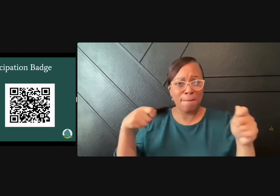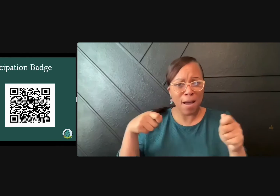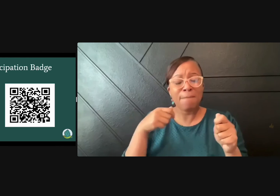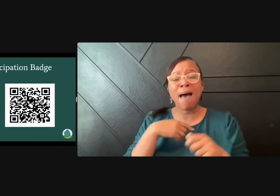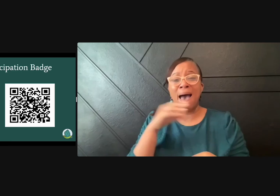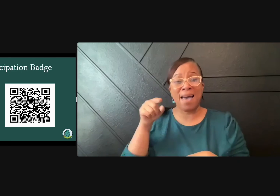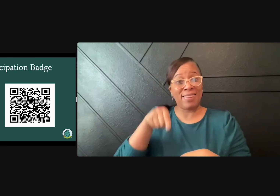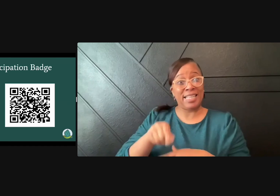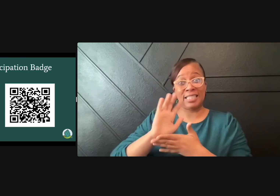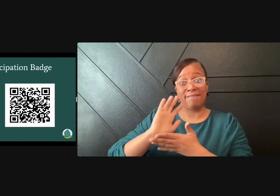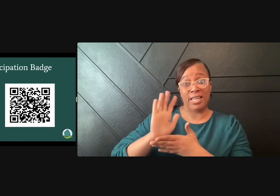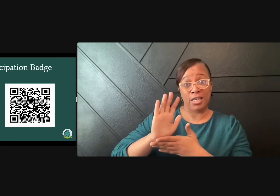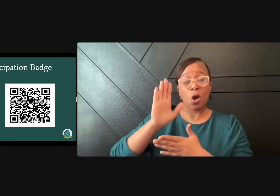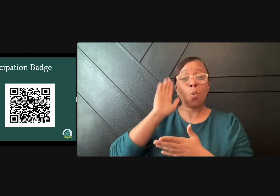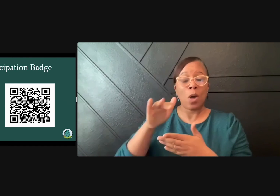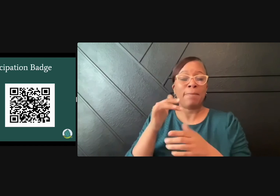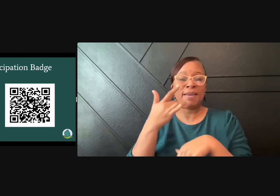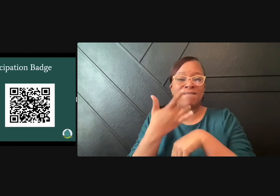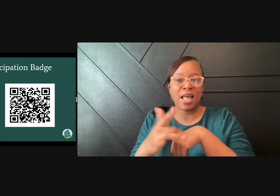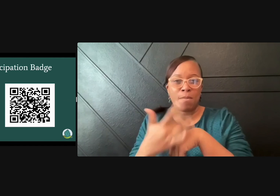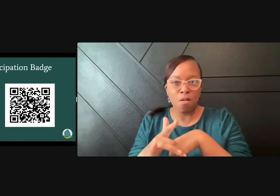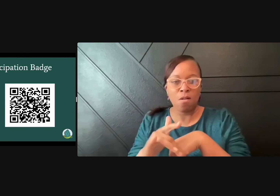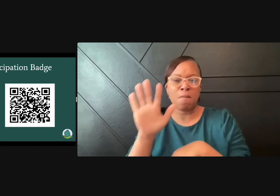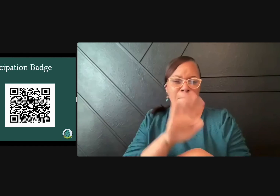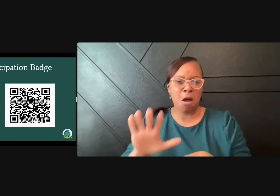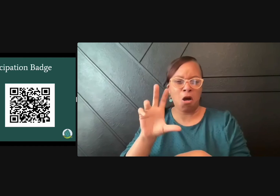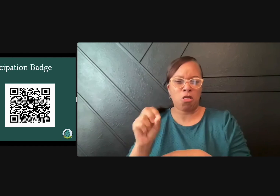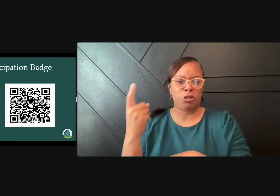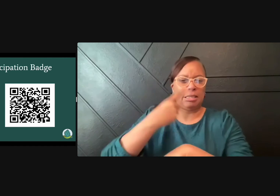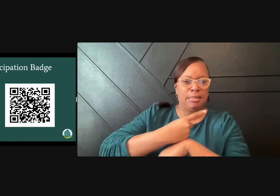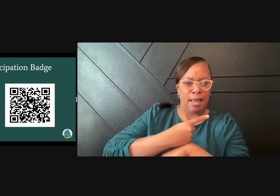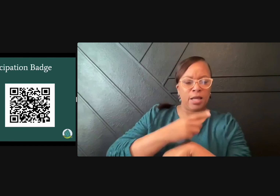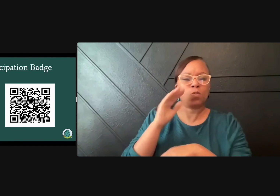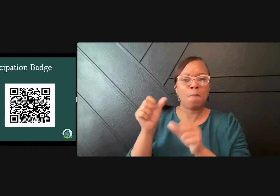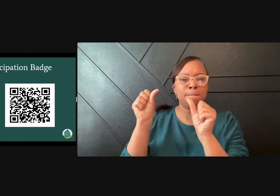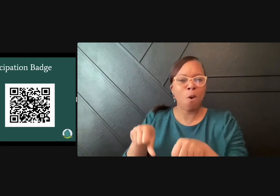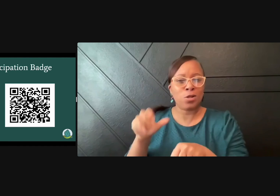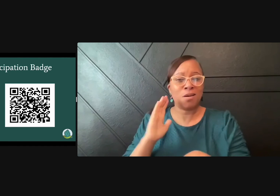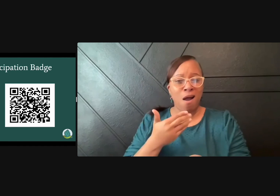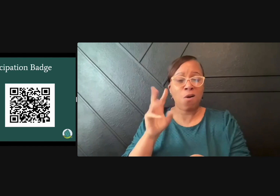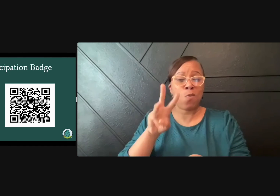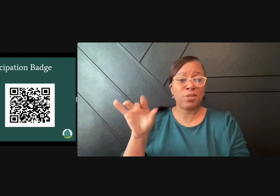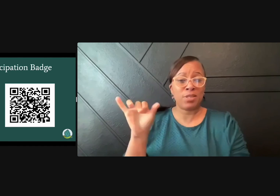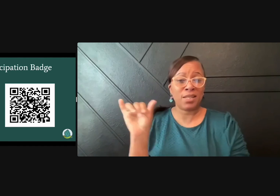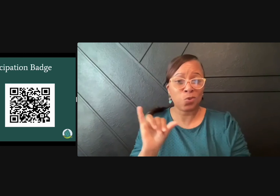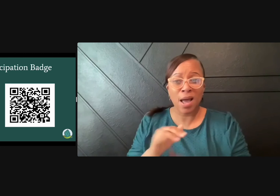This video will be available to everyone about a month from now. And you can refer back to this recording.